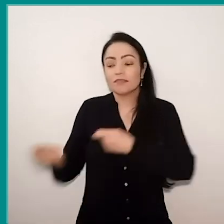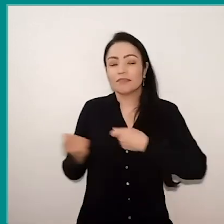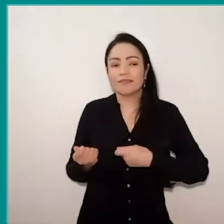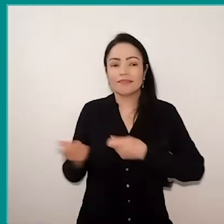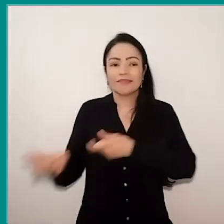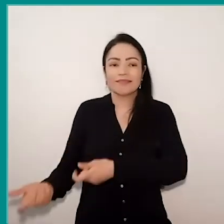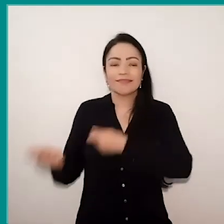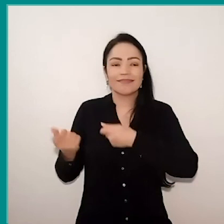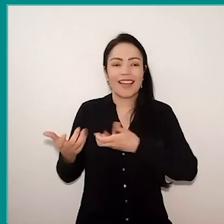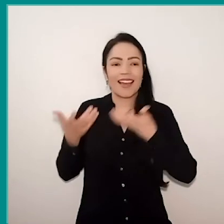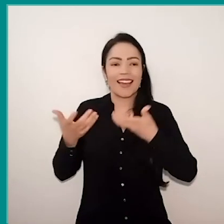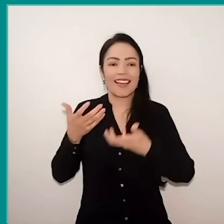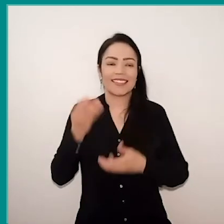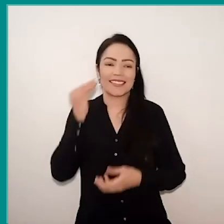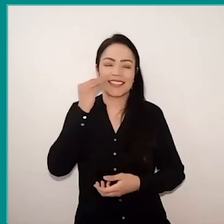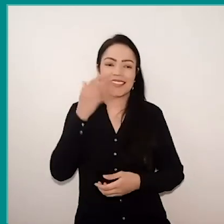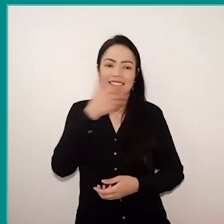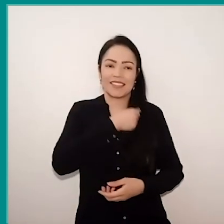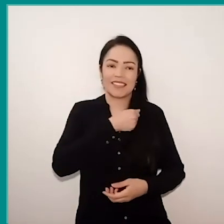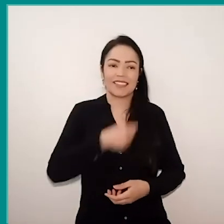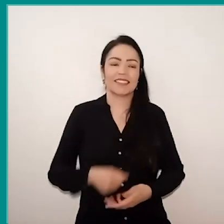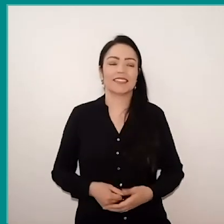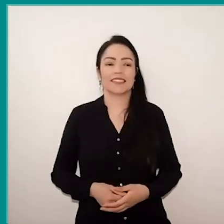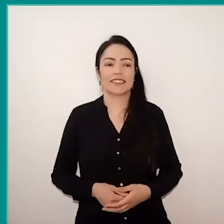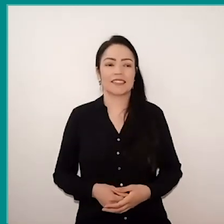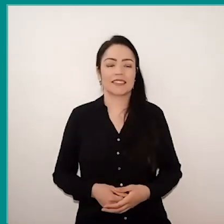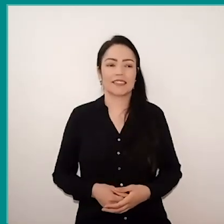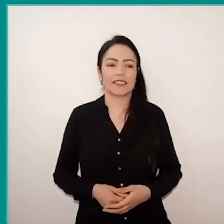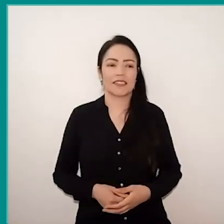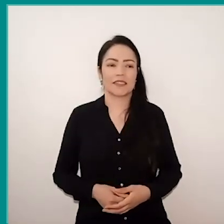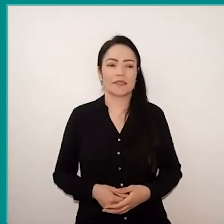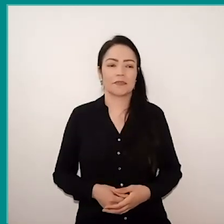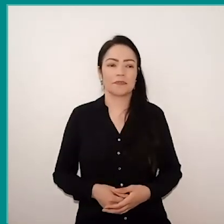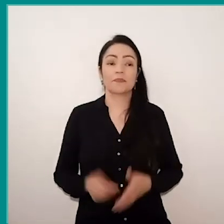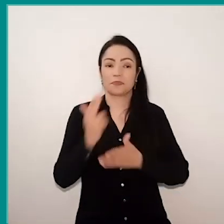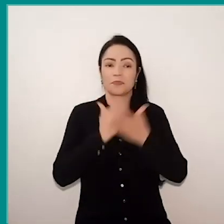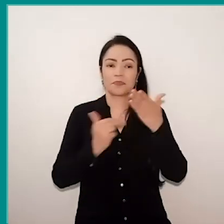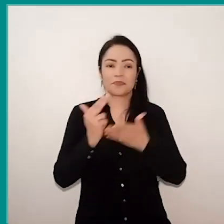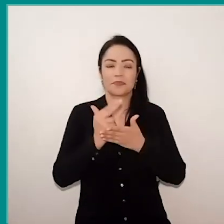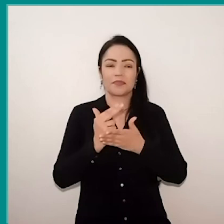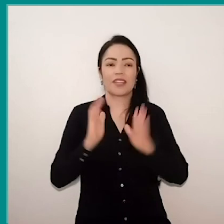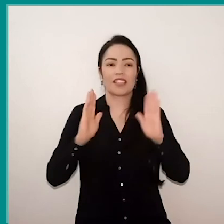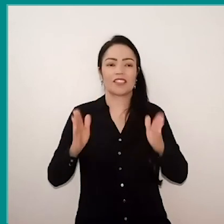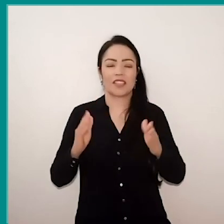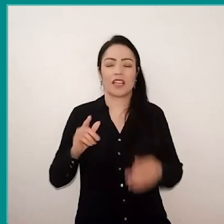into the boat. I made this drawing from the Glaucio’s speech,